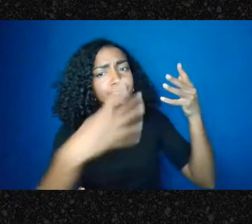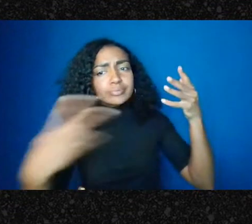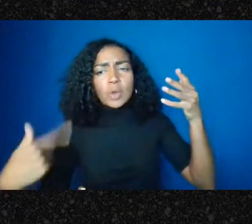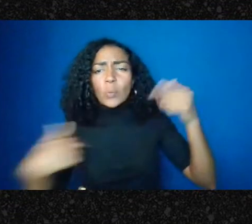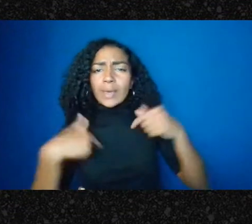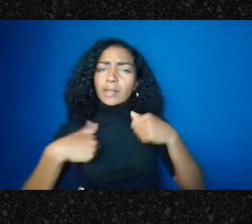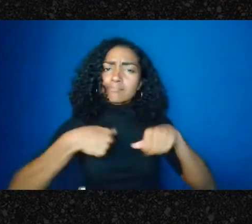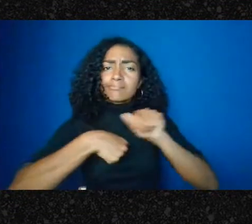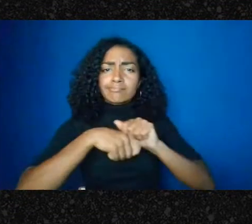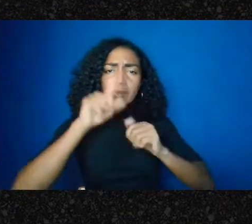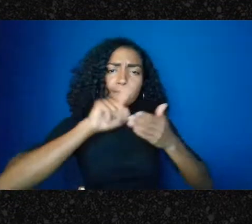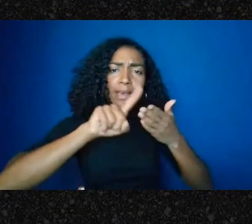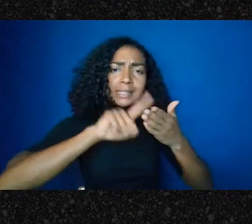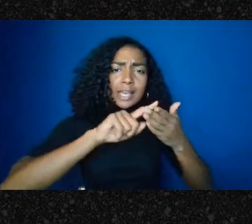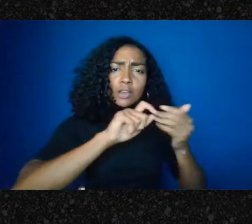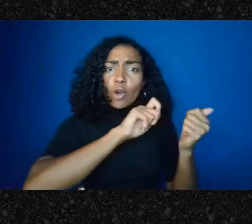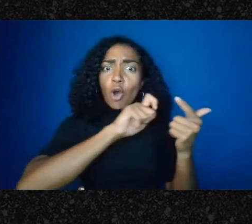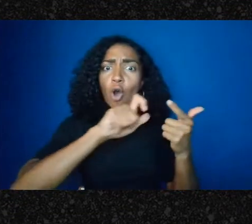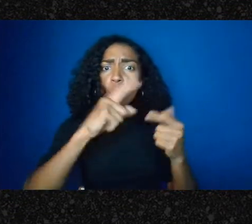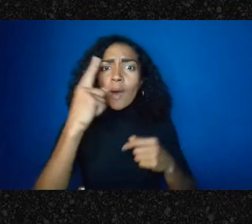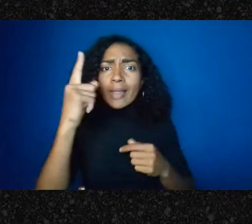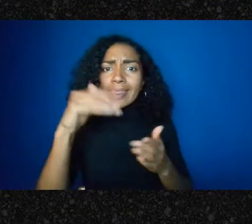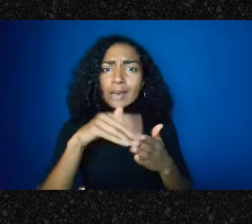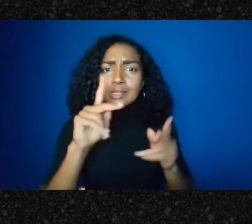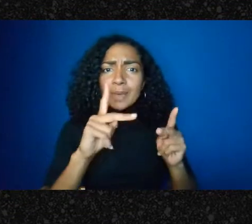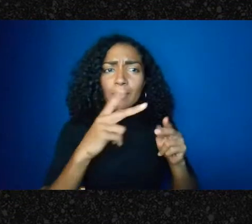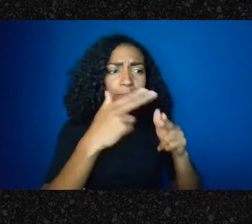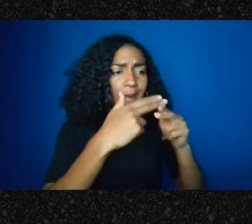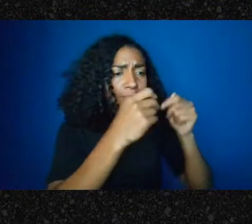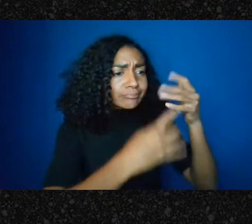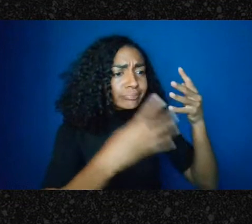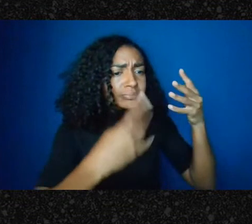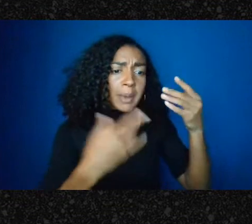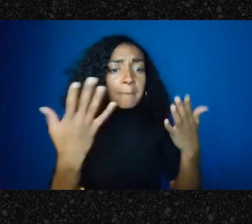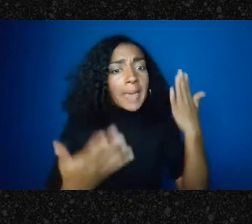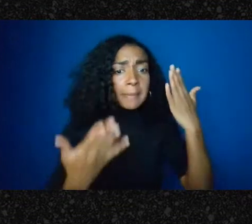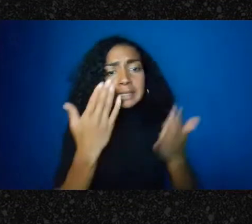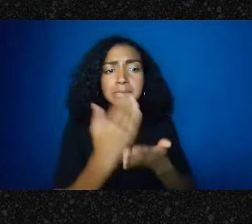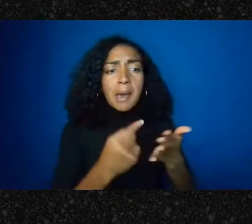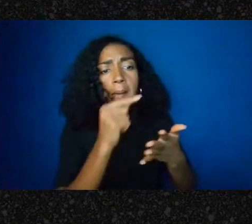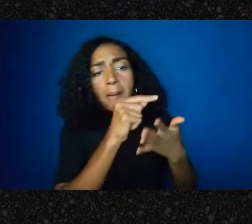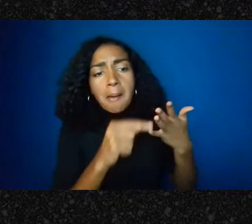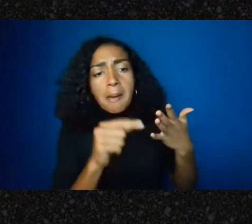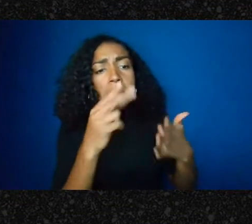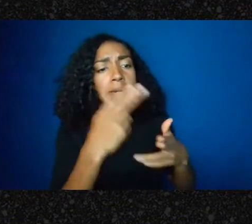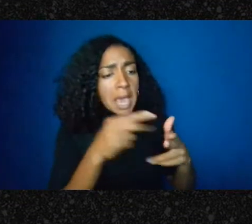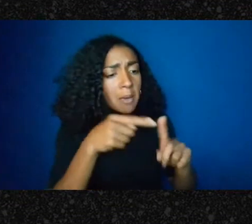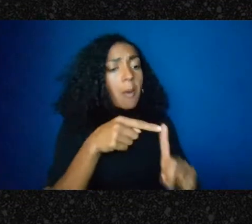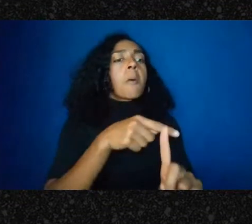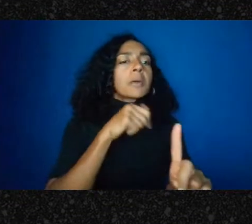because maybe some of these names might be you know undocumented hooks,” that doesn't make that